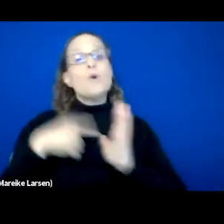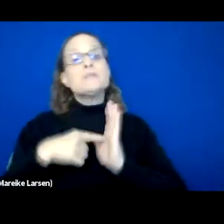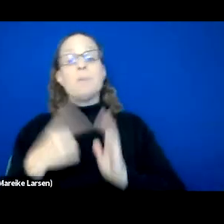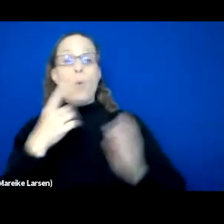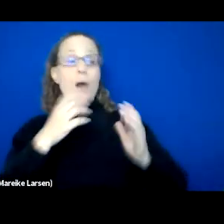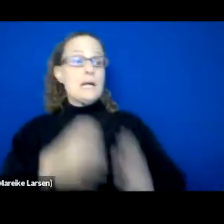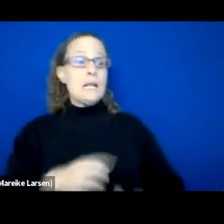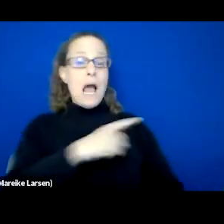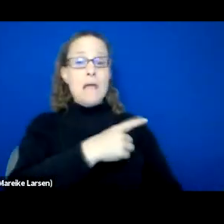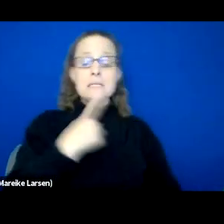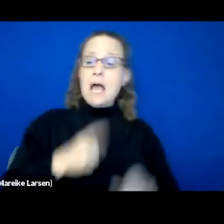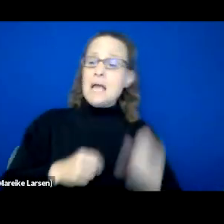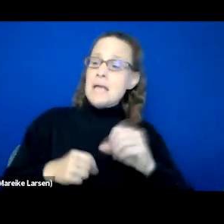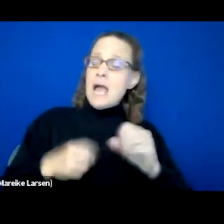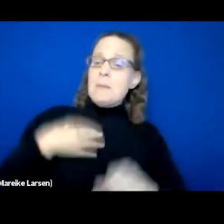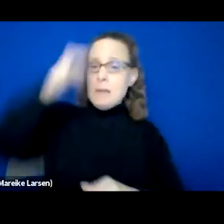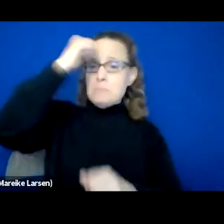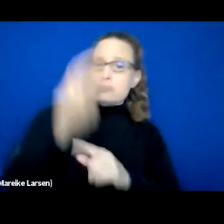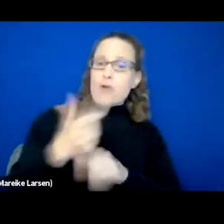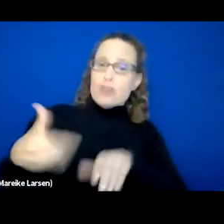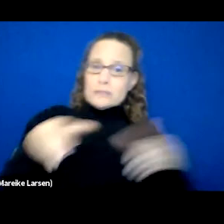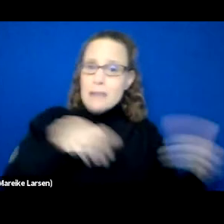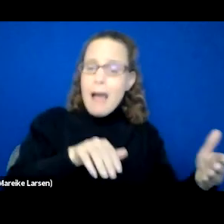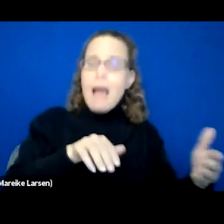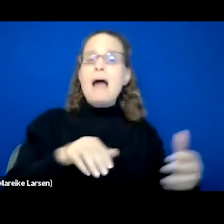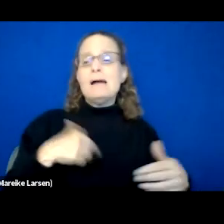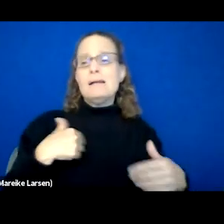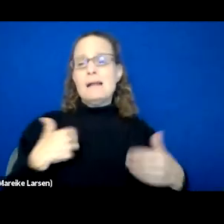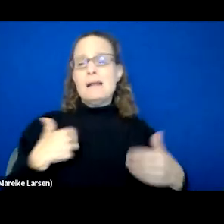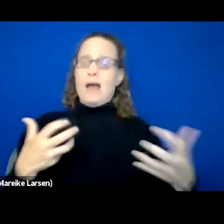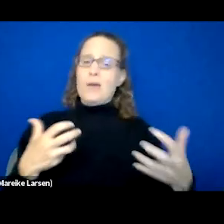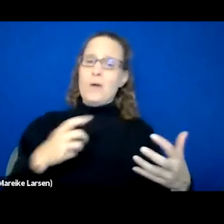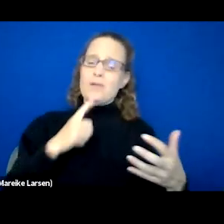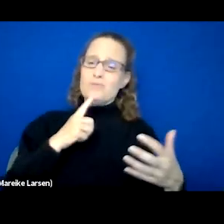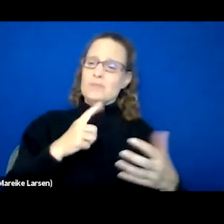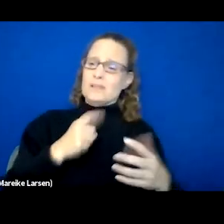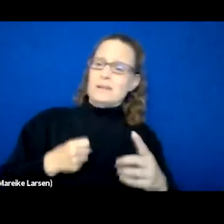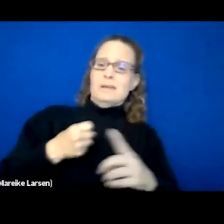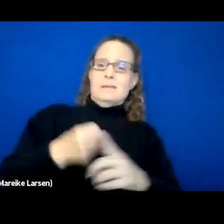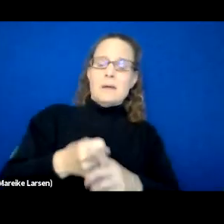"Yeah, you know, my brother passed away from it. So I wanna really just make a huge impact, my mom only has one child left."